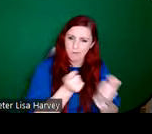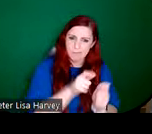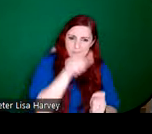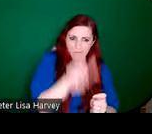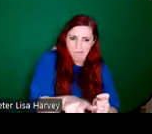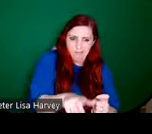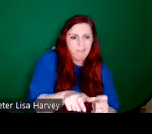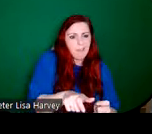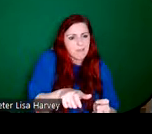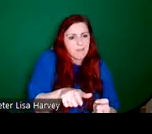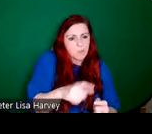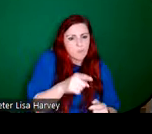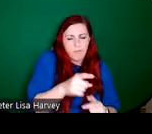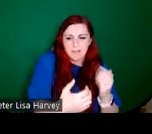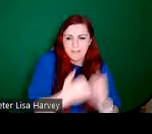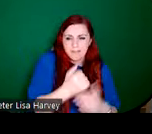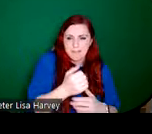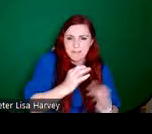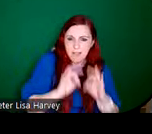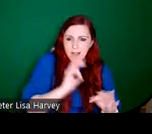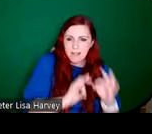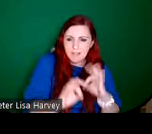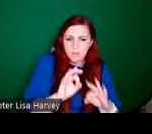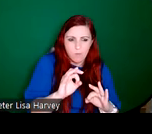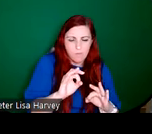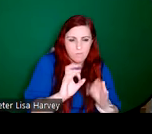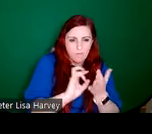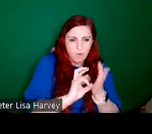accessible design. It's, there's a lovely kind of folk quality to it. Whereas